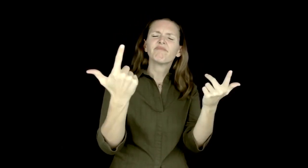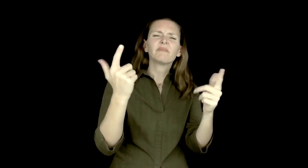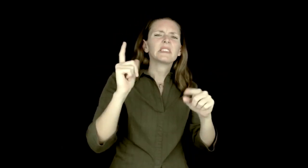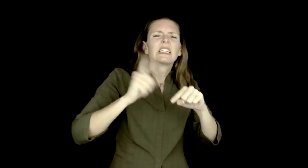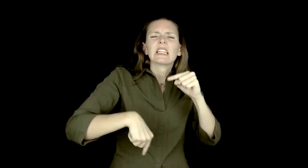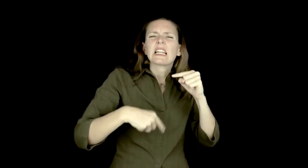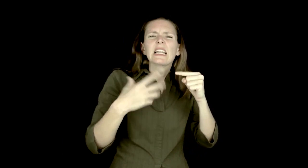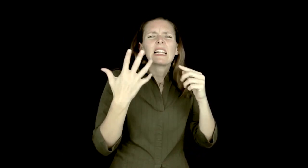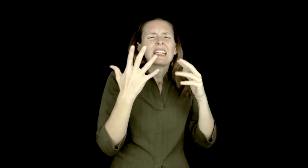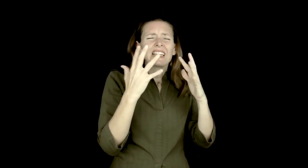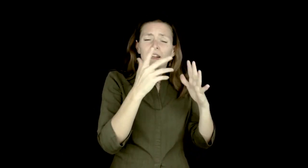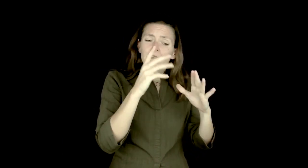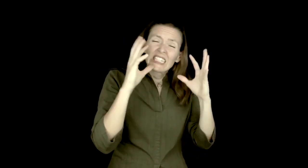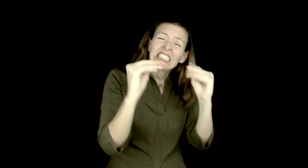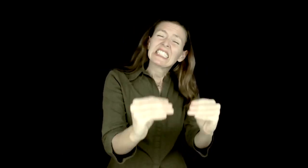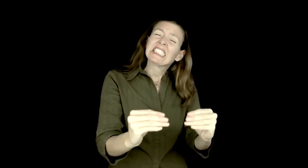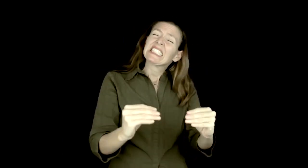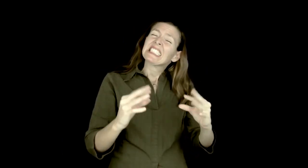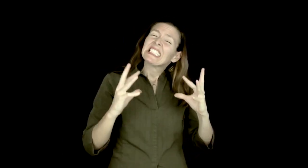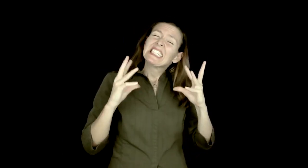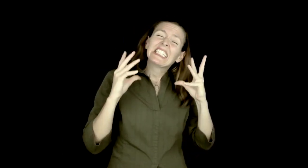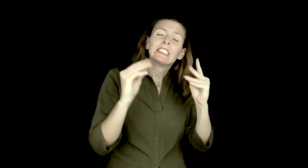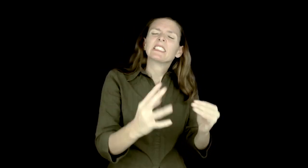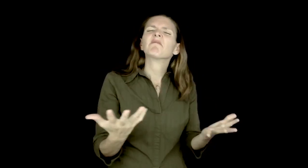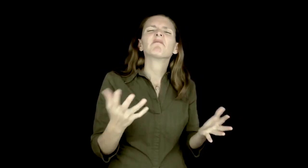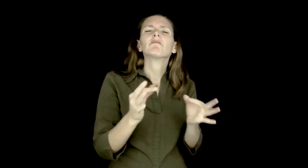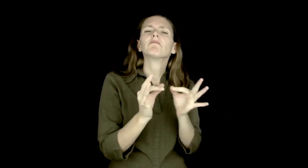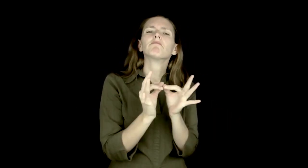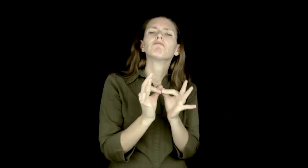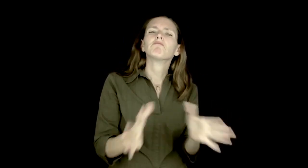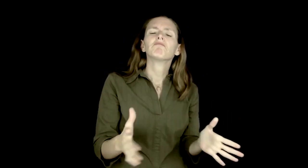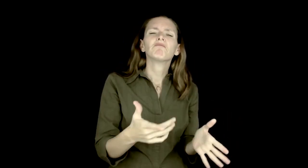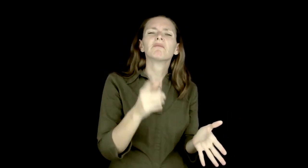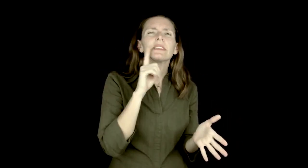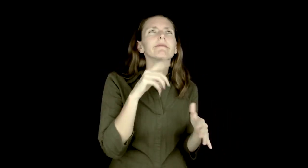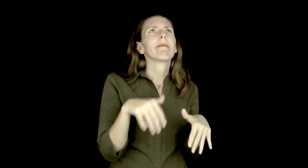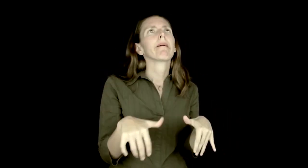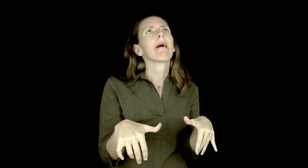cannot function beyond a specific level, and no amount of teaching will make a difference.